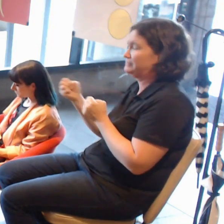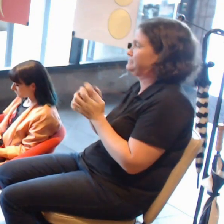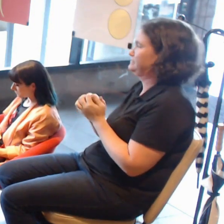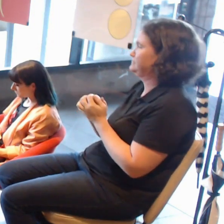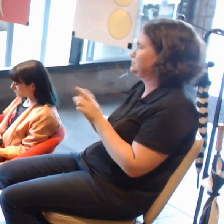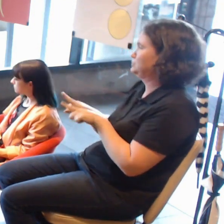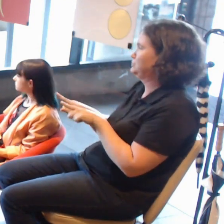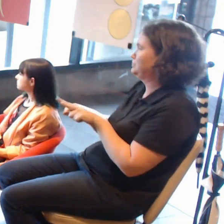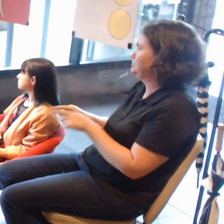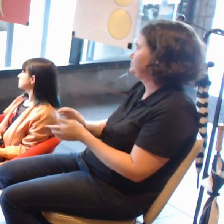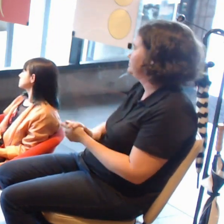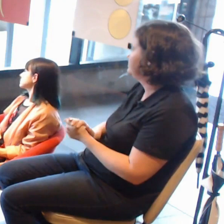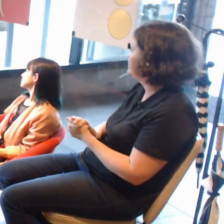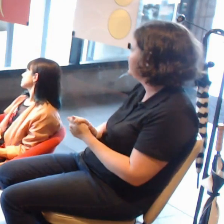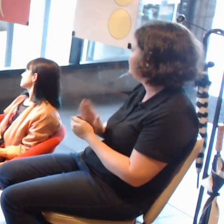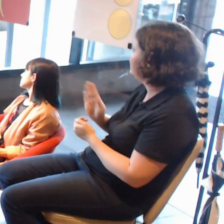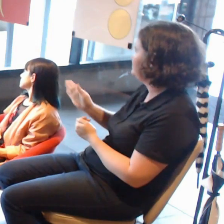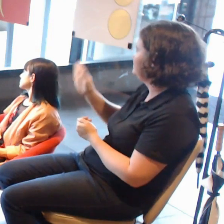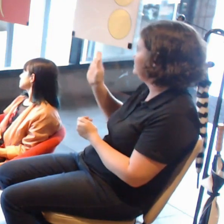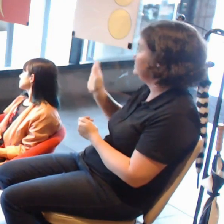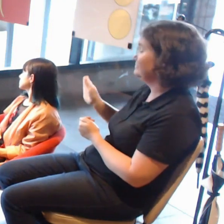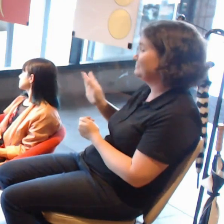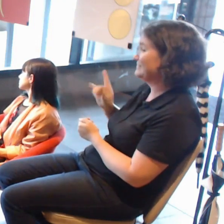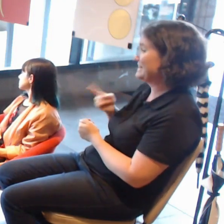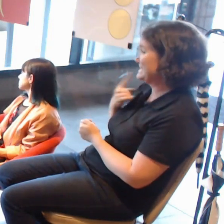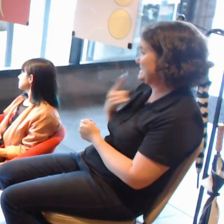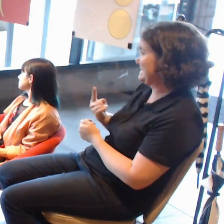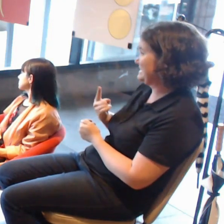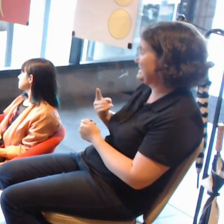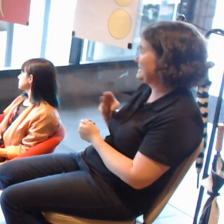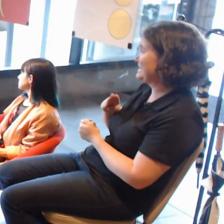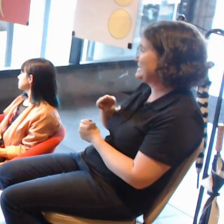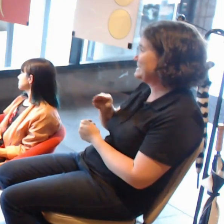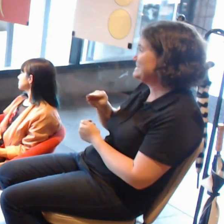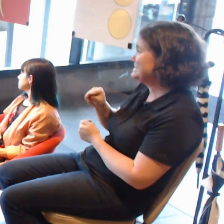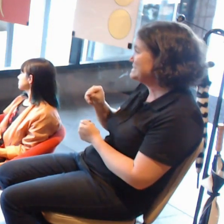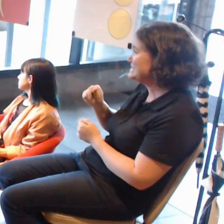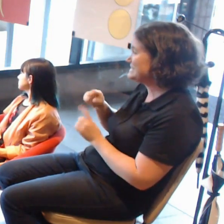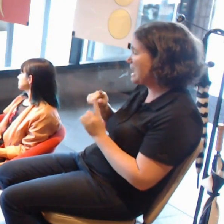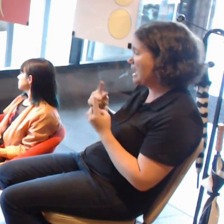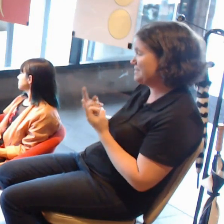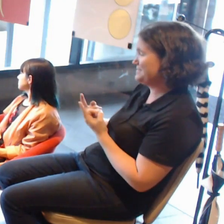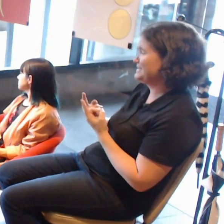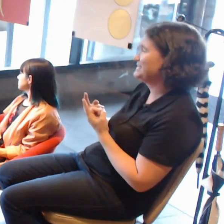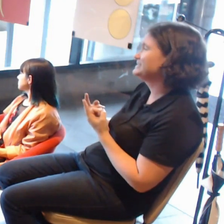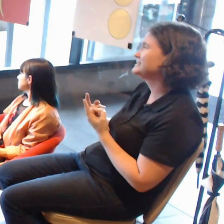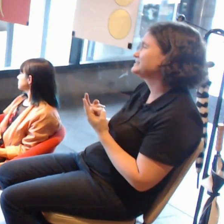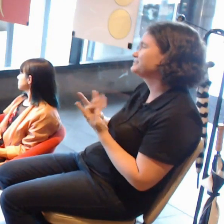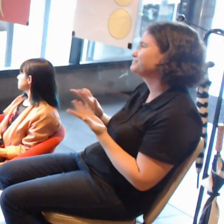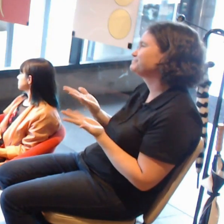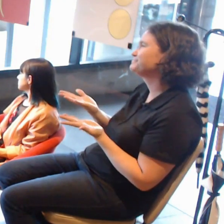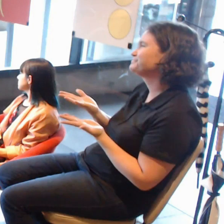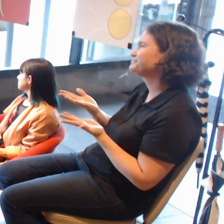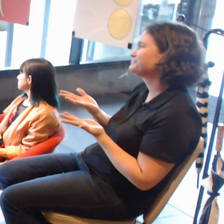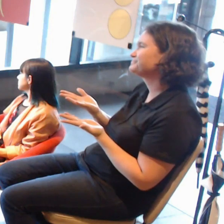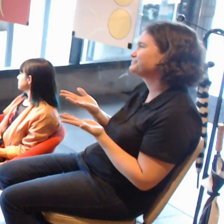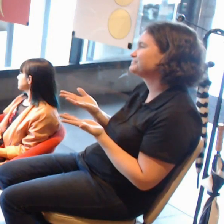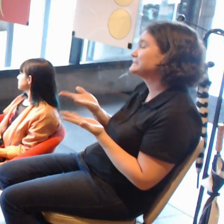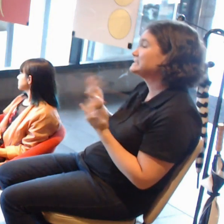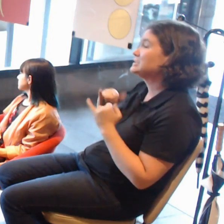That said, some of those things... it is bad if the AR does not work at all.